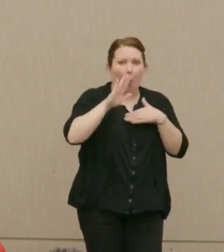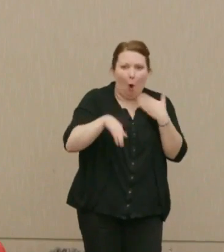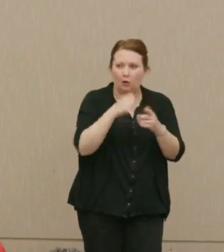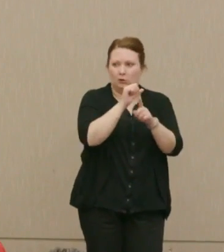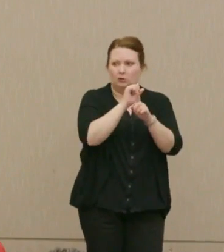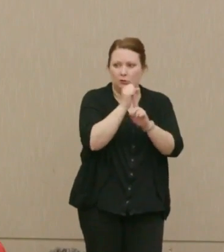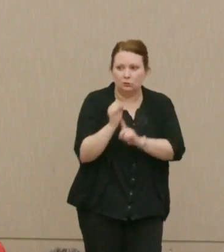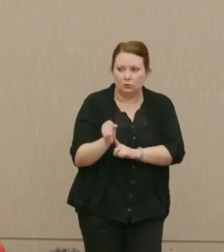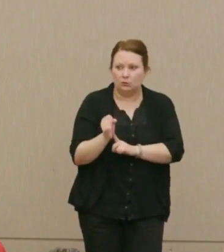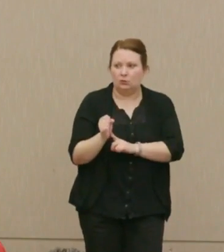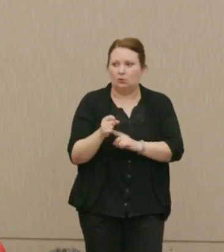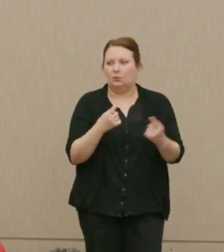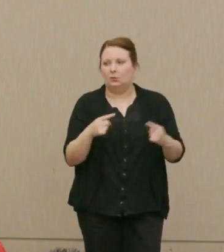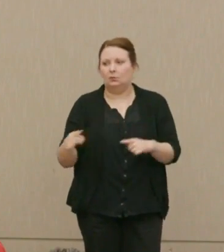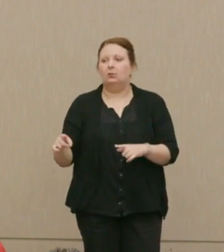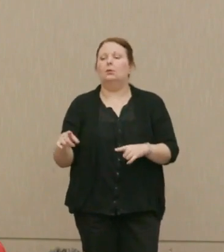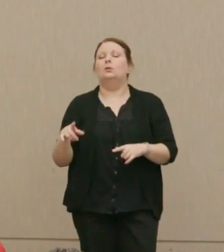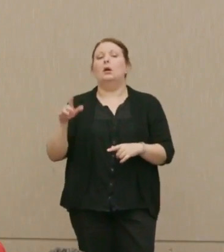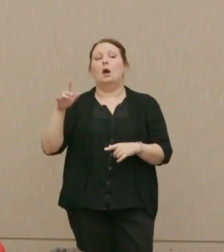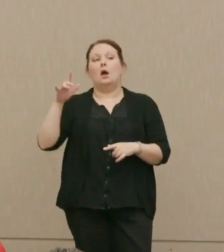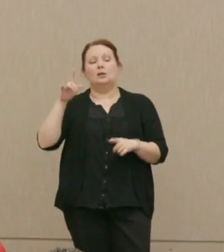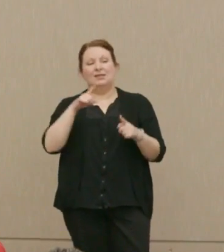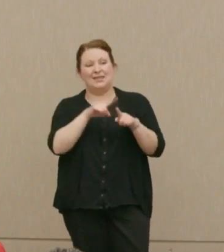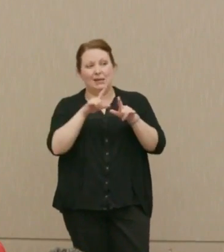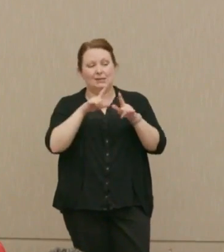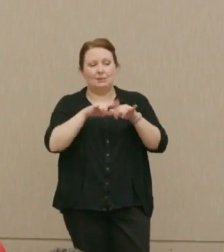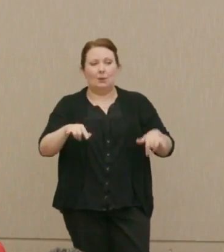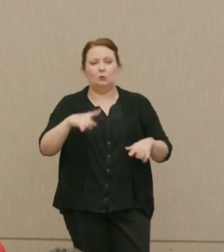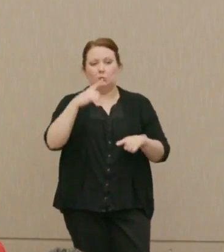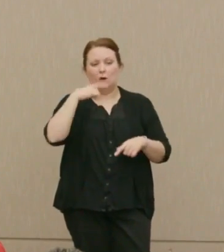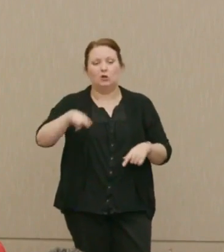Didn't tell him what to do. It just tried to give him a possibility of not hitting China.